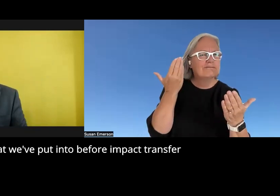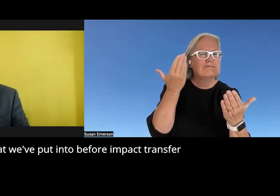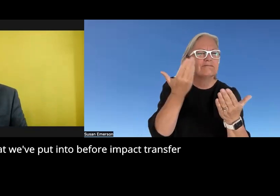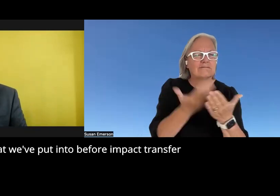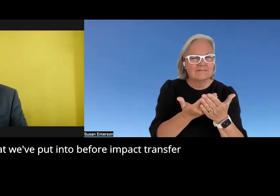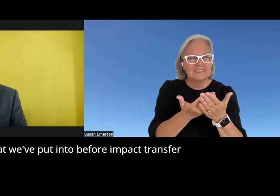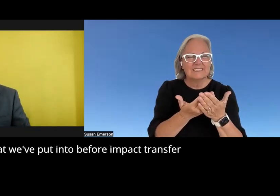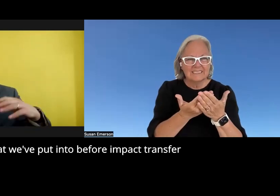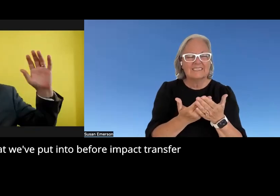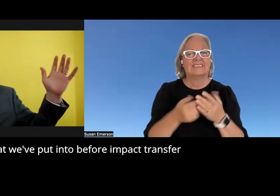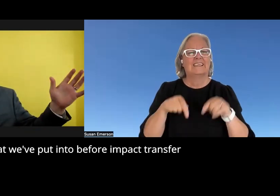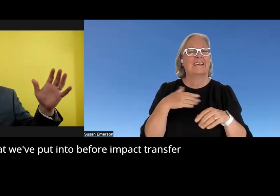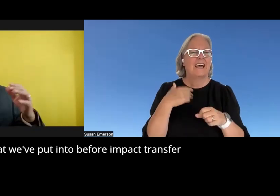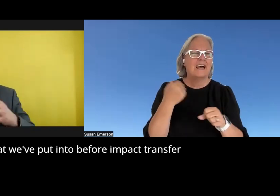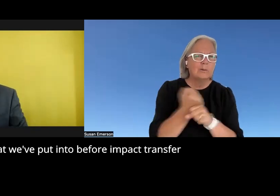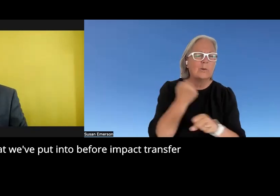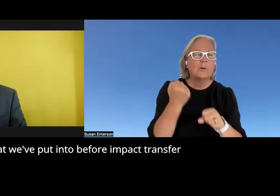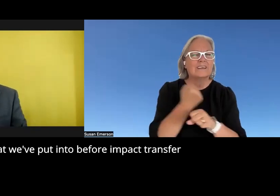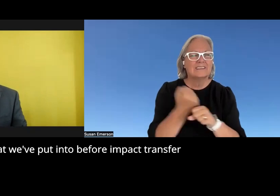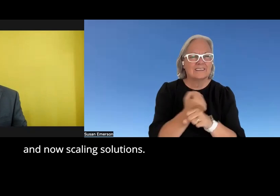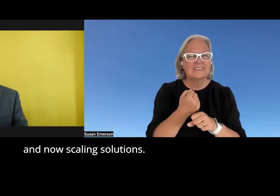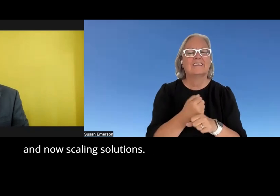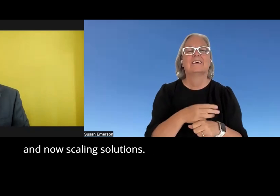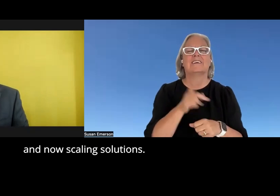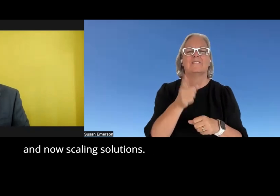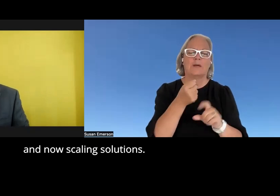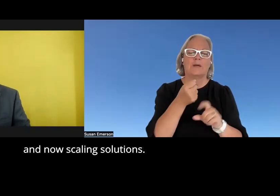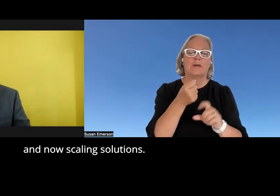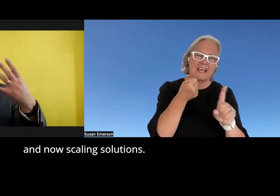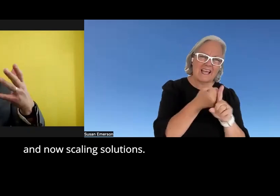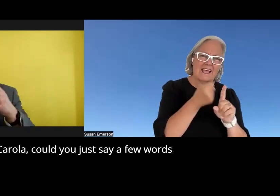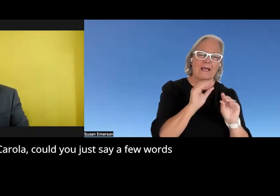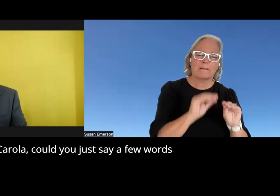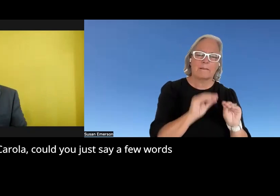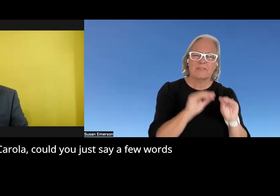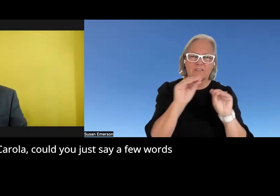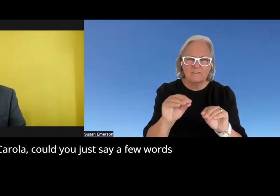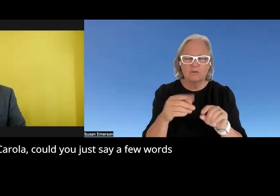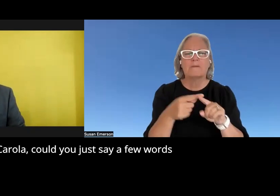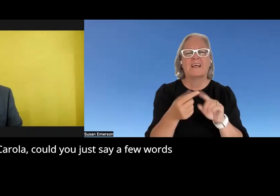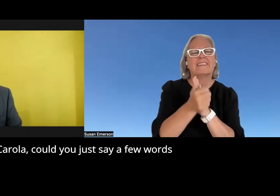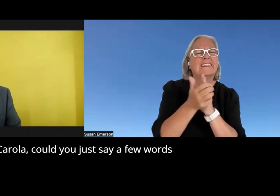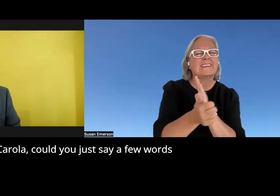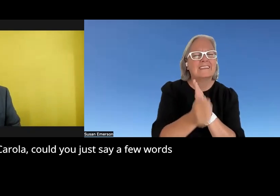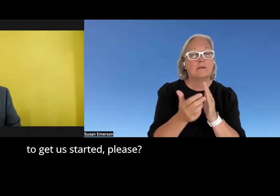put into before impact transfer and now Scaling Solutions. Carola could you just say a few words to